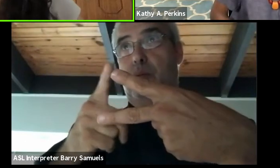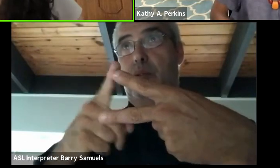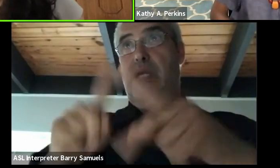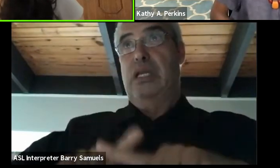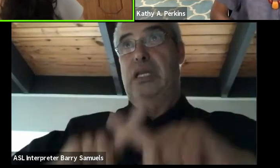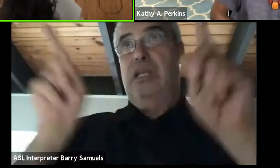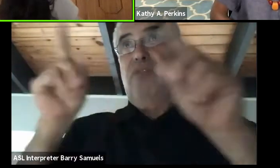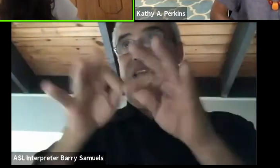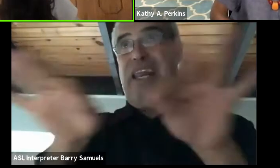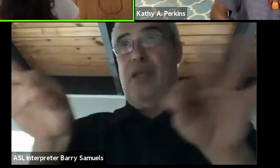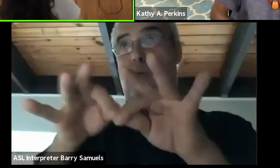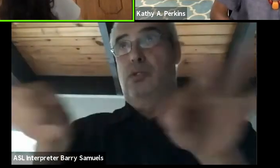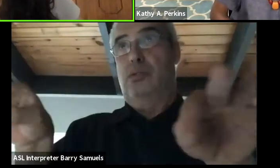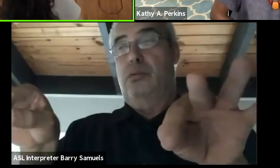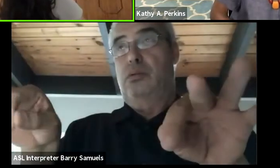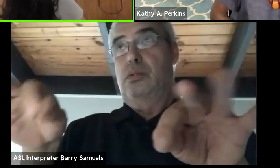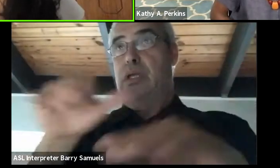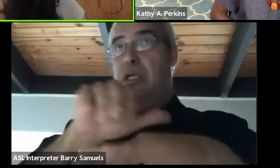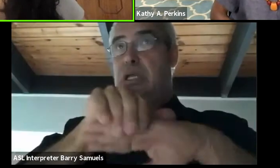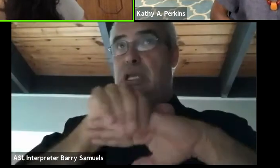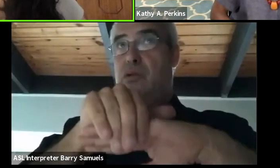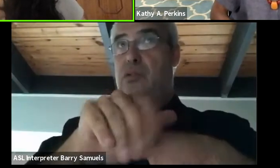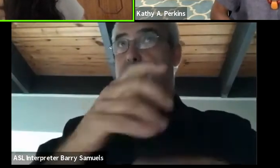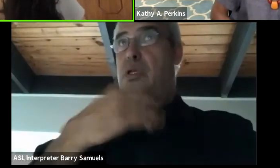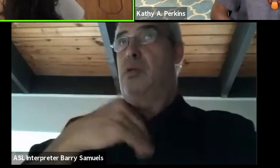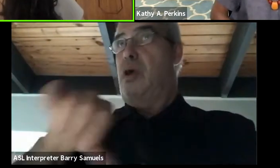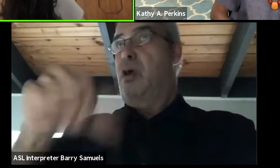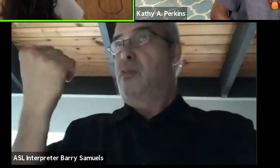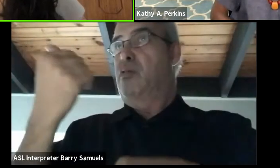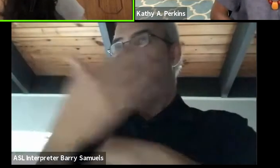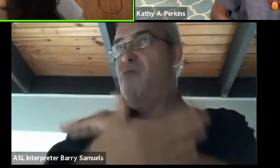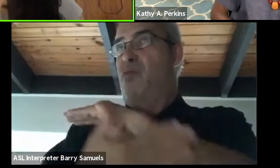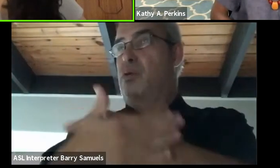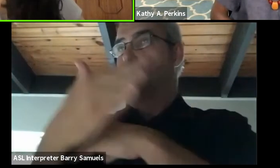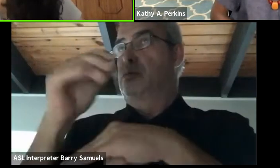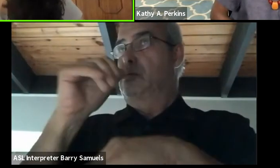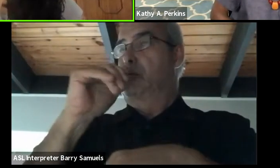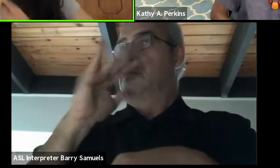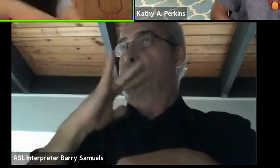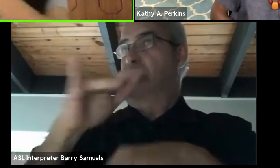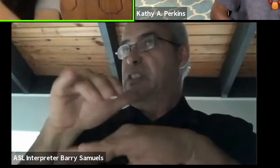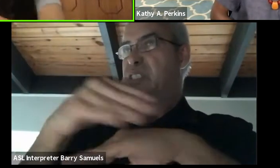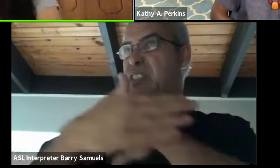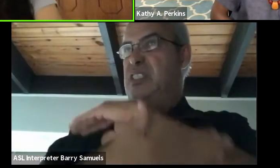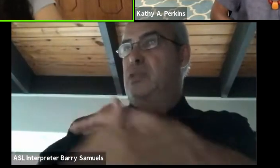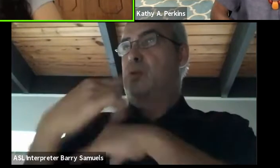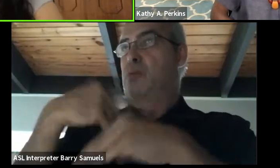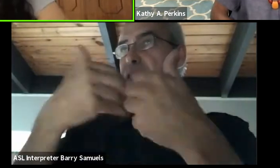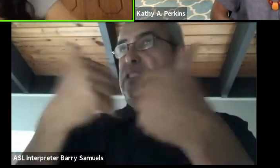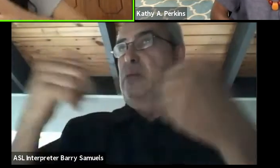where Anglophone speaking countries generally have a separate sort of world in which they function